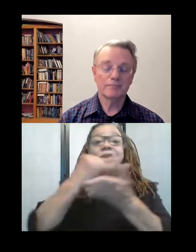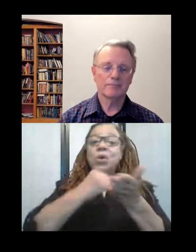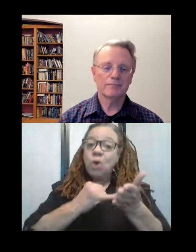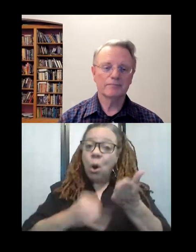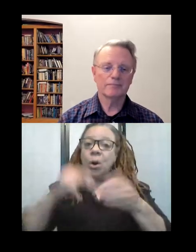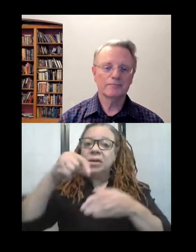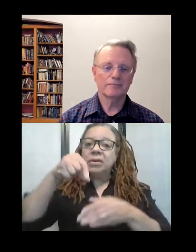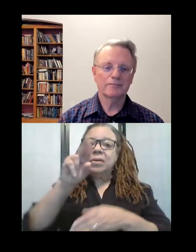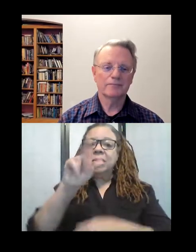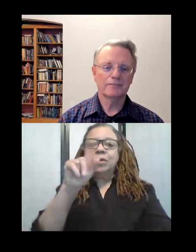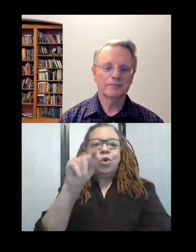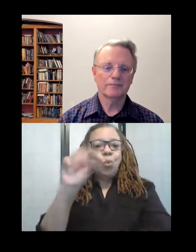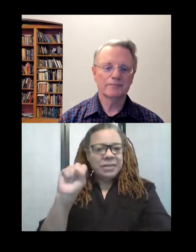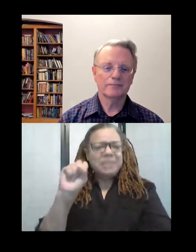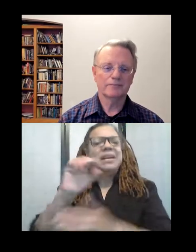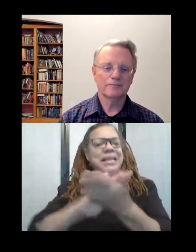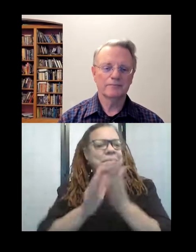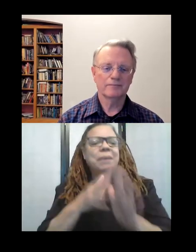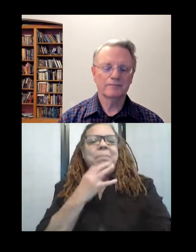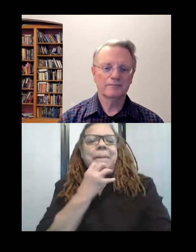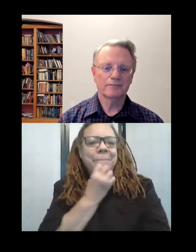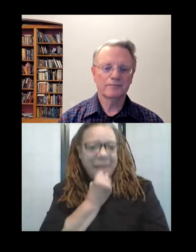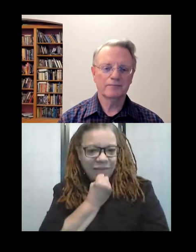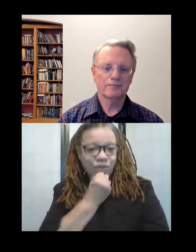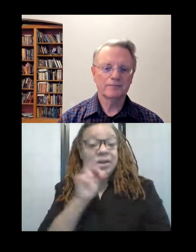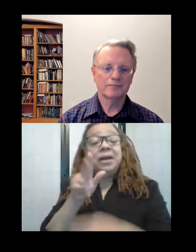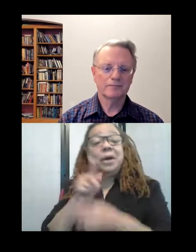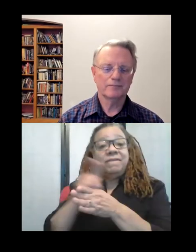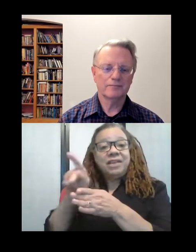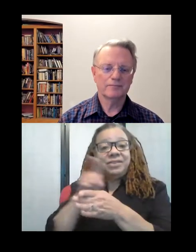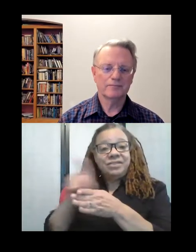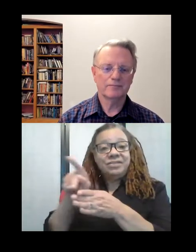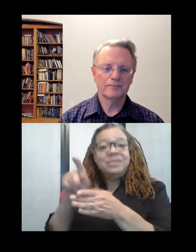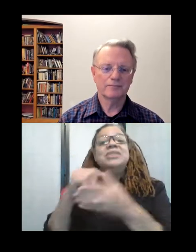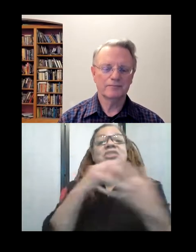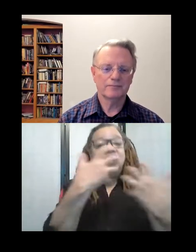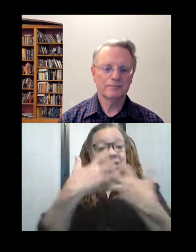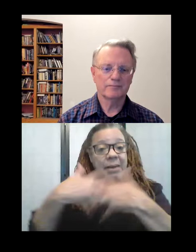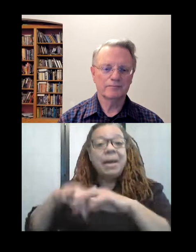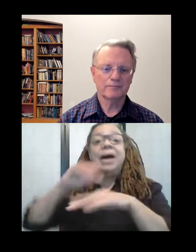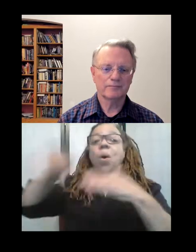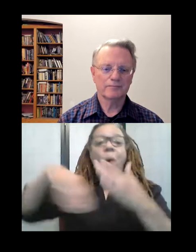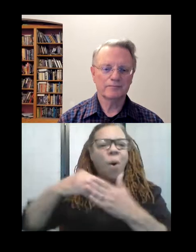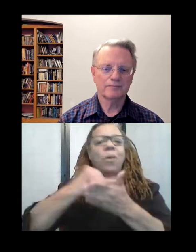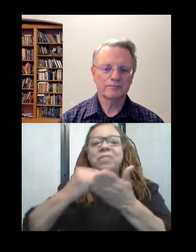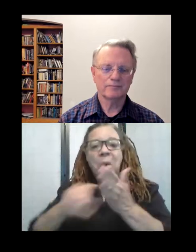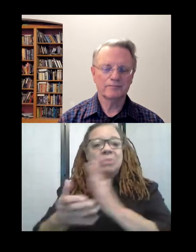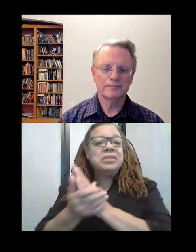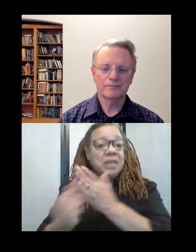Art quilting has become her passion and profession. She combines all the creative art skills she built over the years using